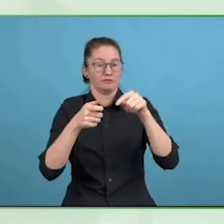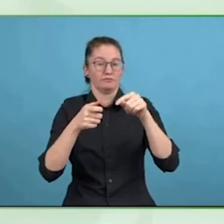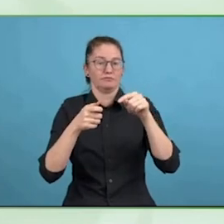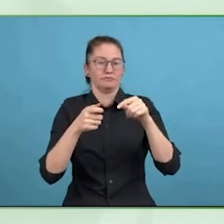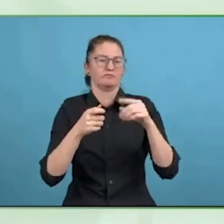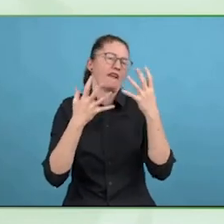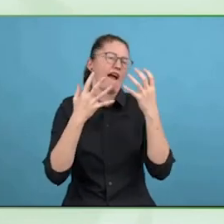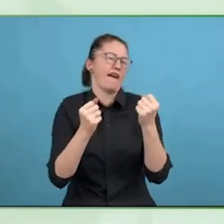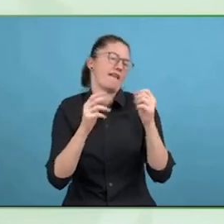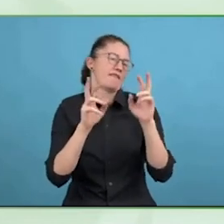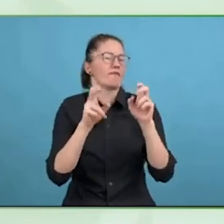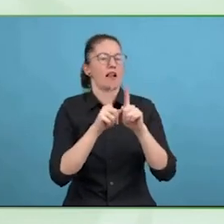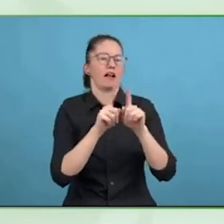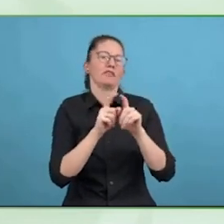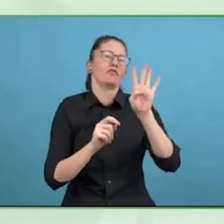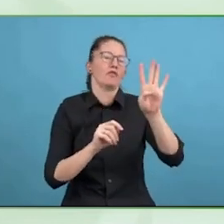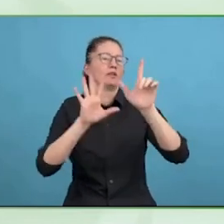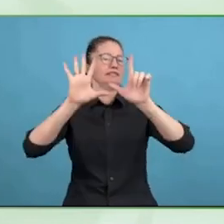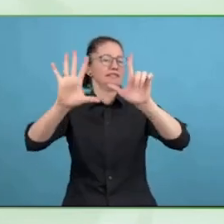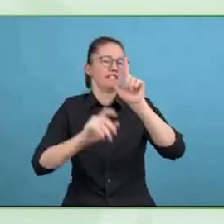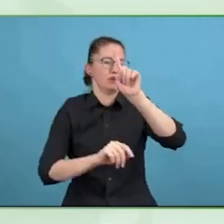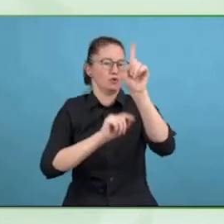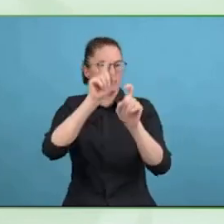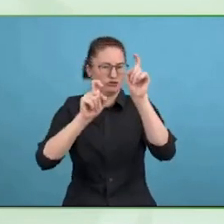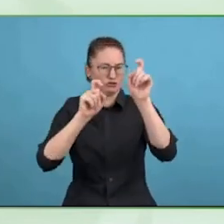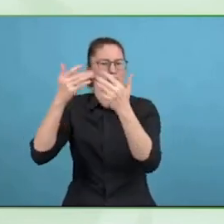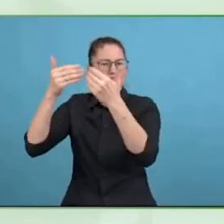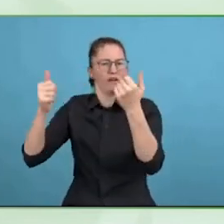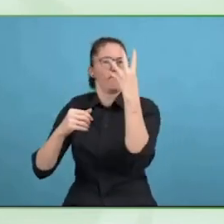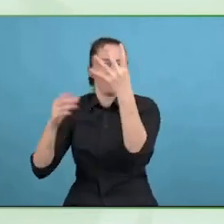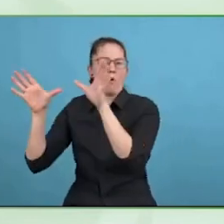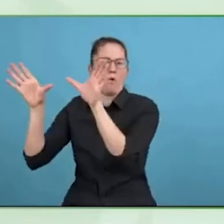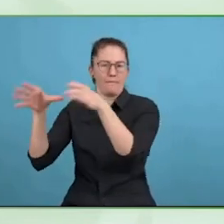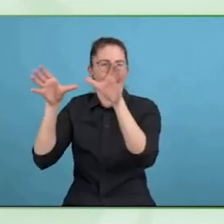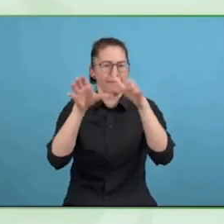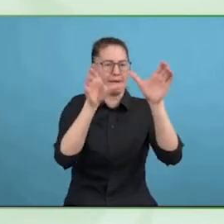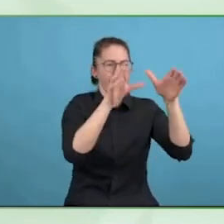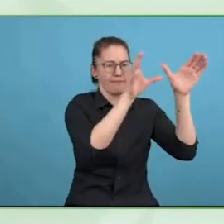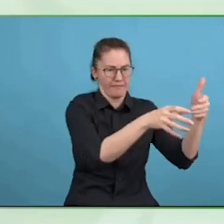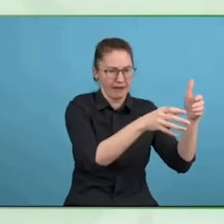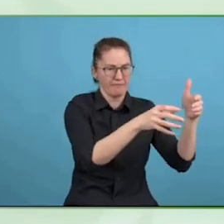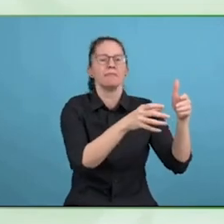equal opportunities, treating people equally, recruiting on a basis of equal.